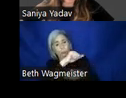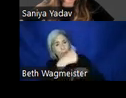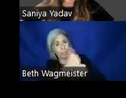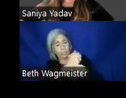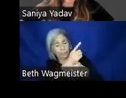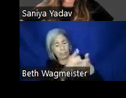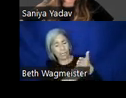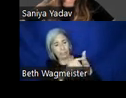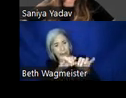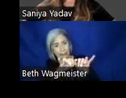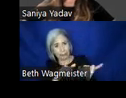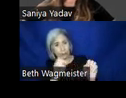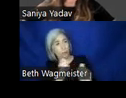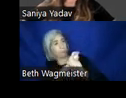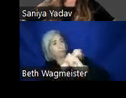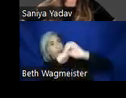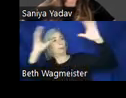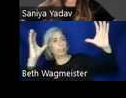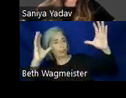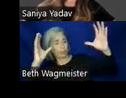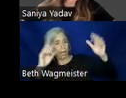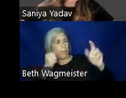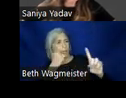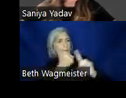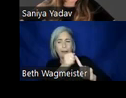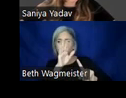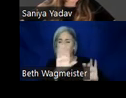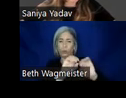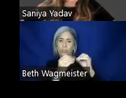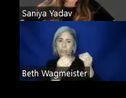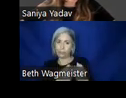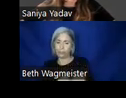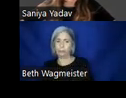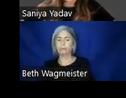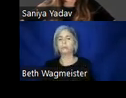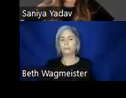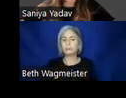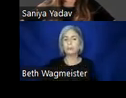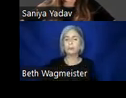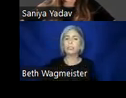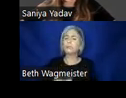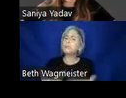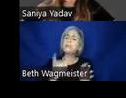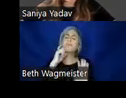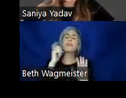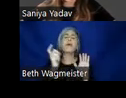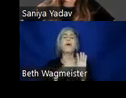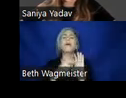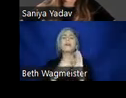picture and its impact on the organization. As you may have noticed, while we were going